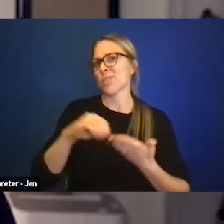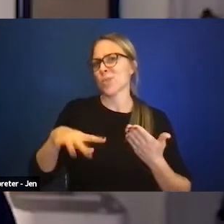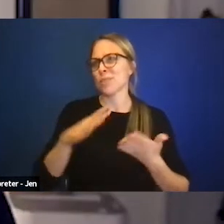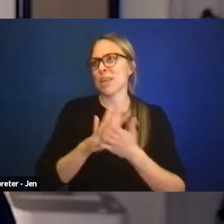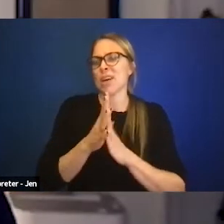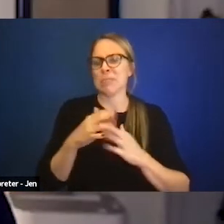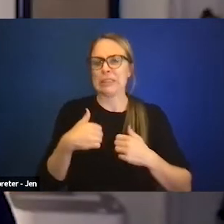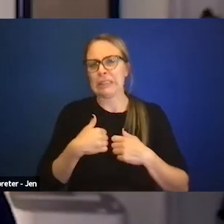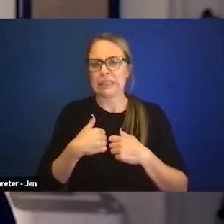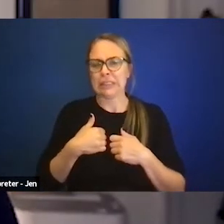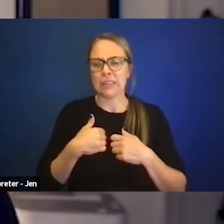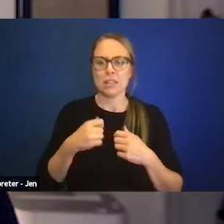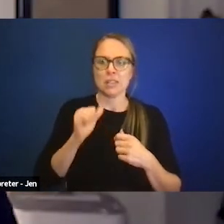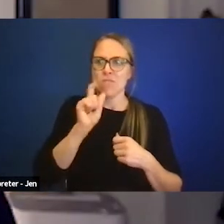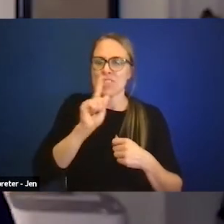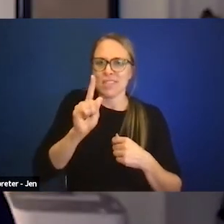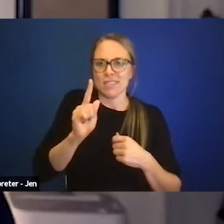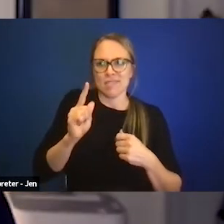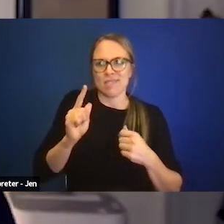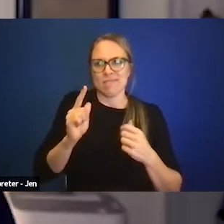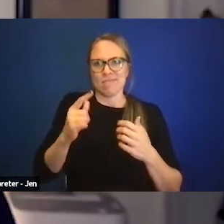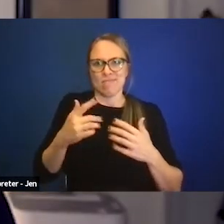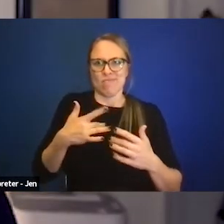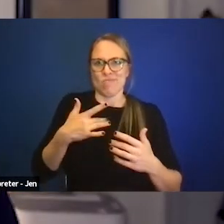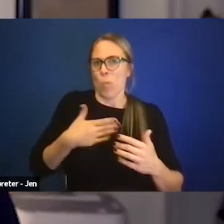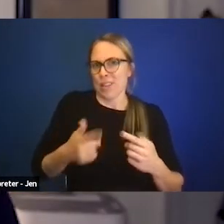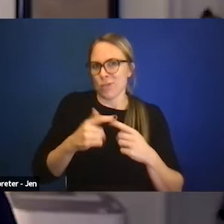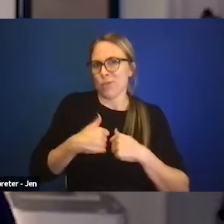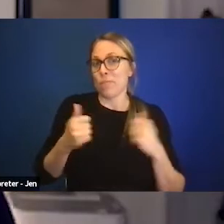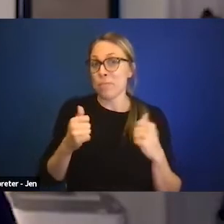But in schools where they're much more flexible on the kinds